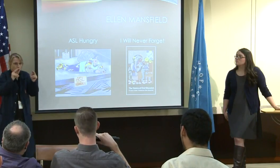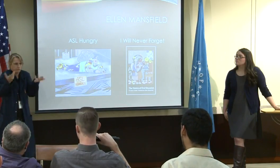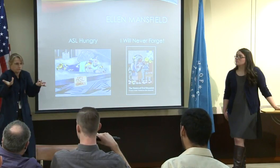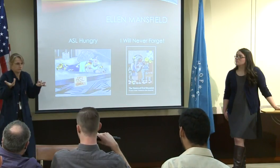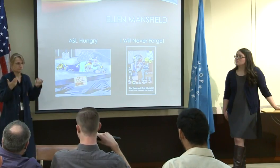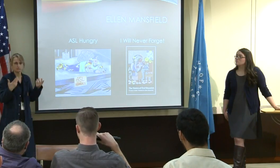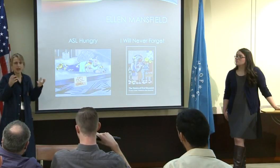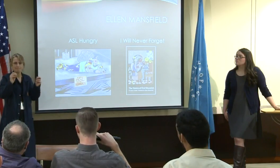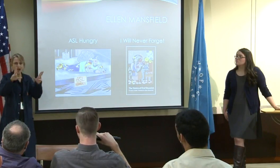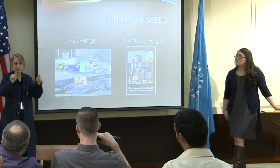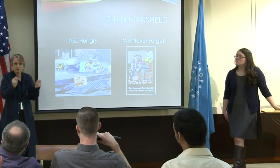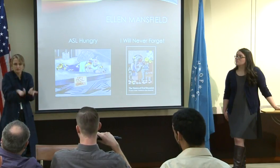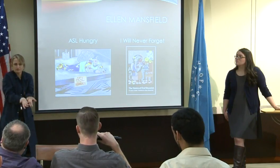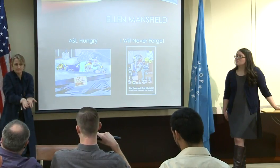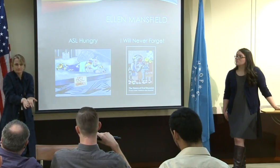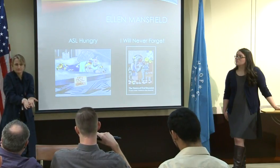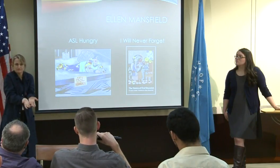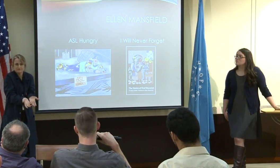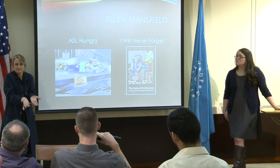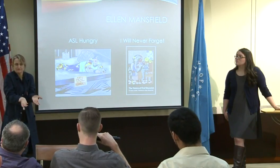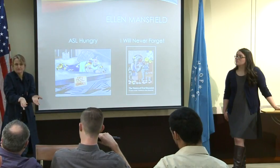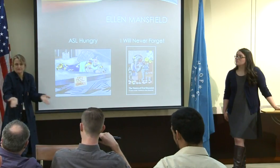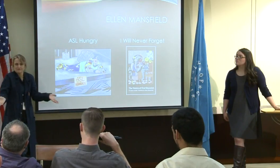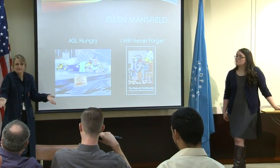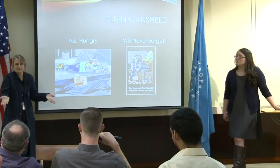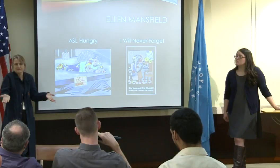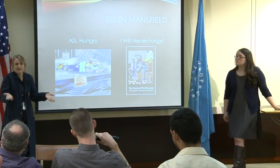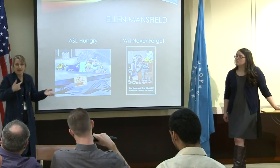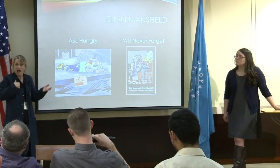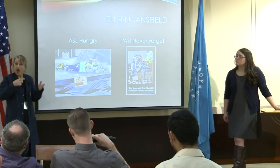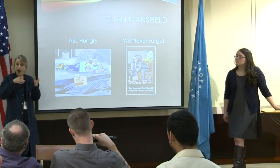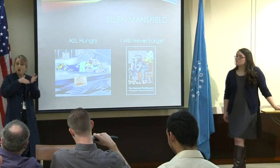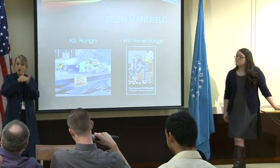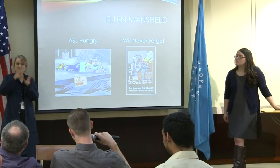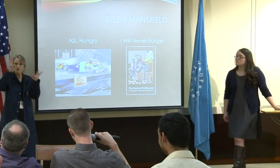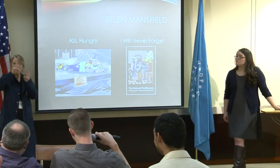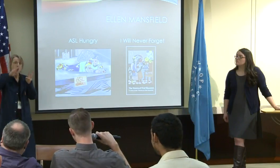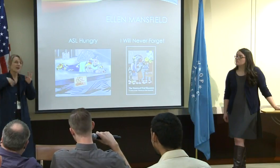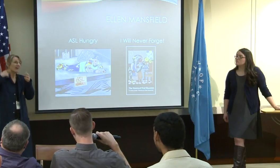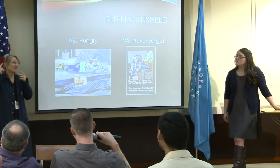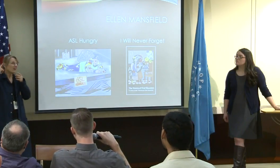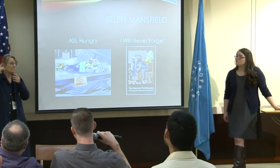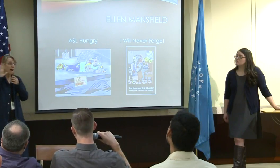And you must, because once I take my hearing aids off, I'm out as well.